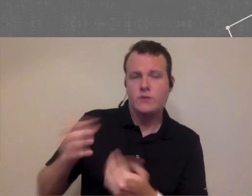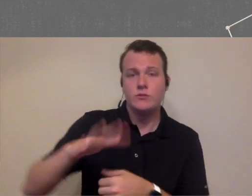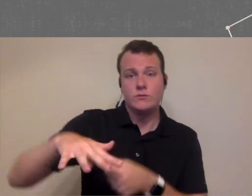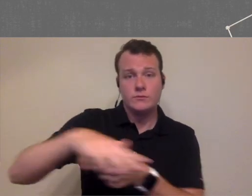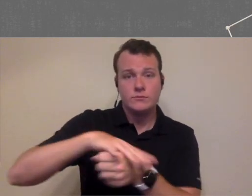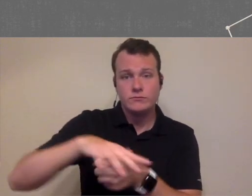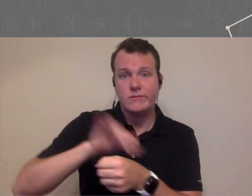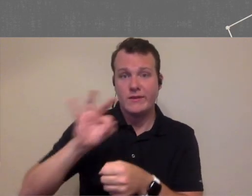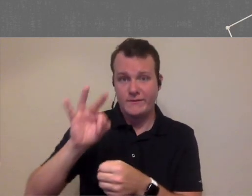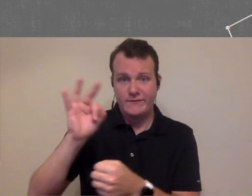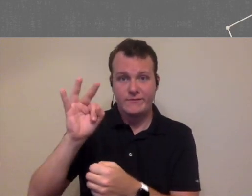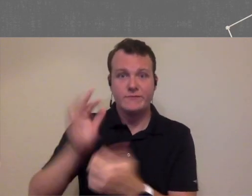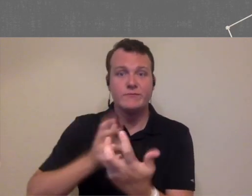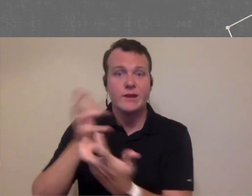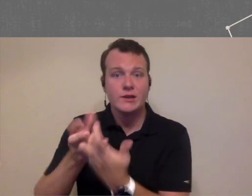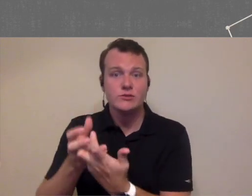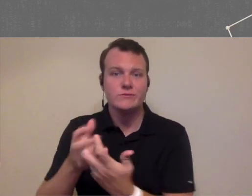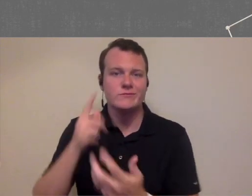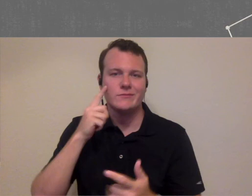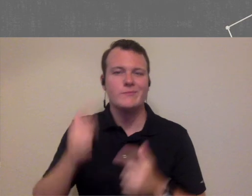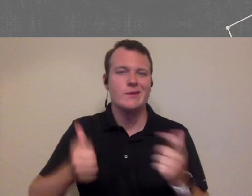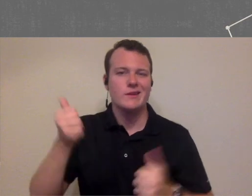figure out if that's going to work that's probably one of the biggest